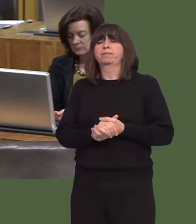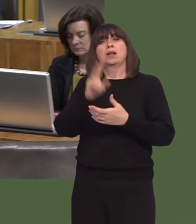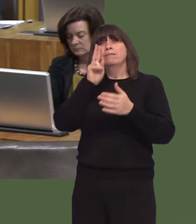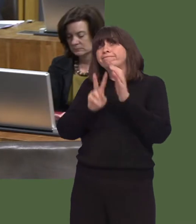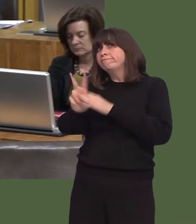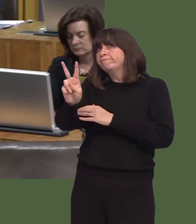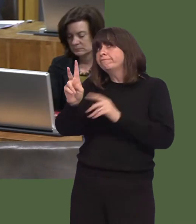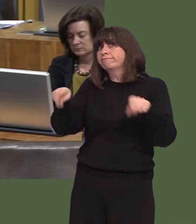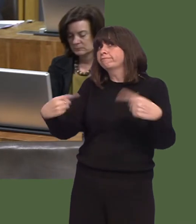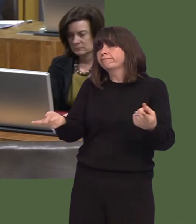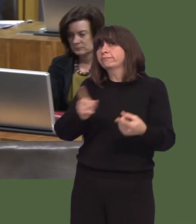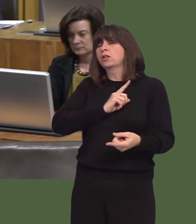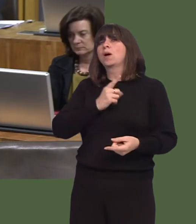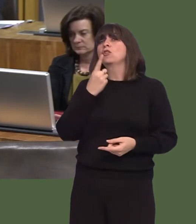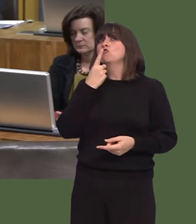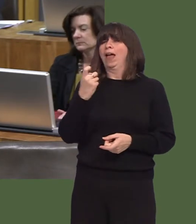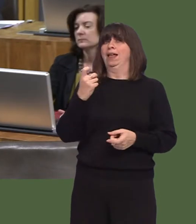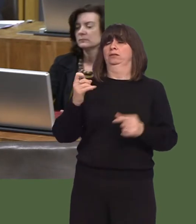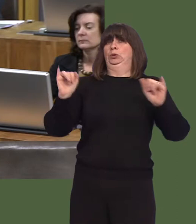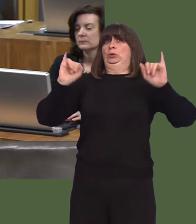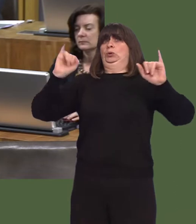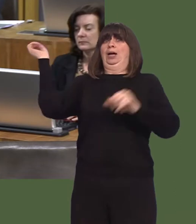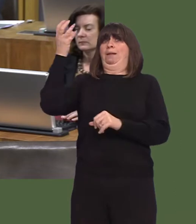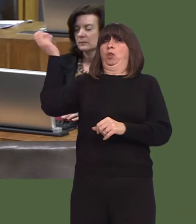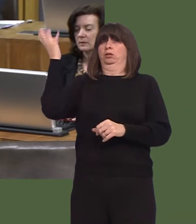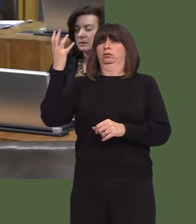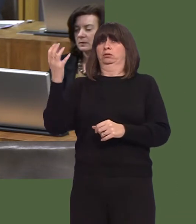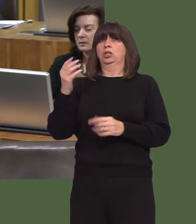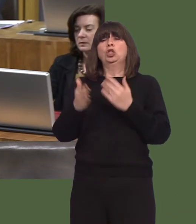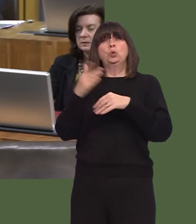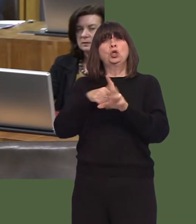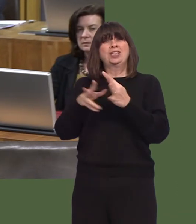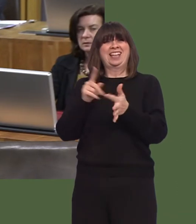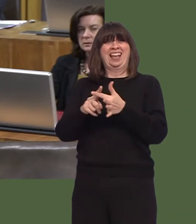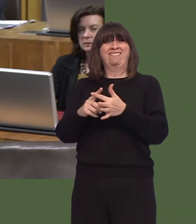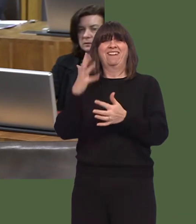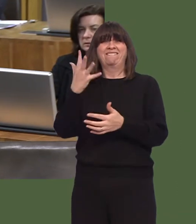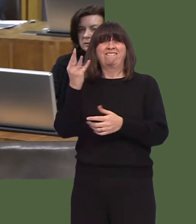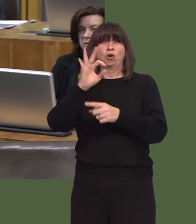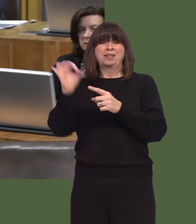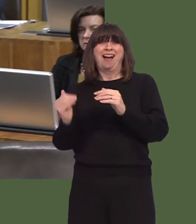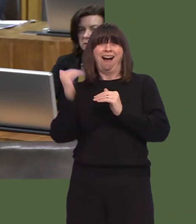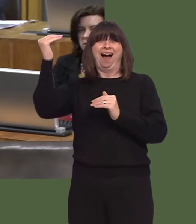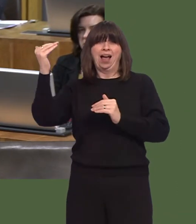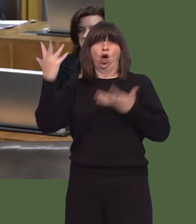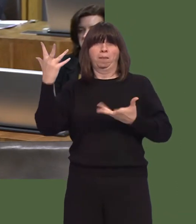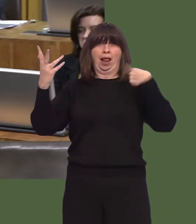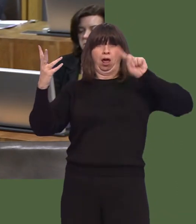For example, when it came red ambulance calls, the figure for new year's eve was 54 per cent higher than new year's eve last year.